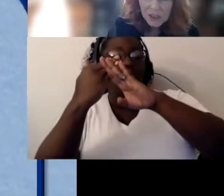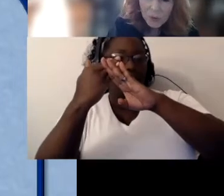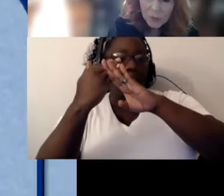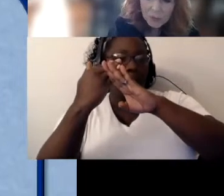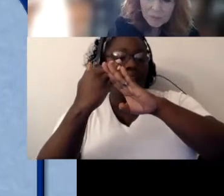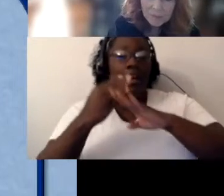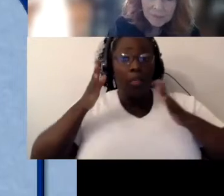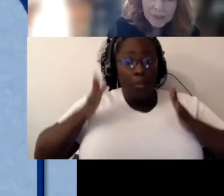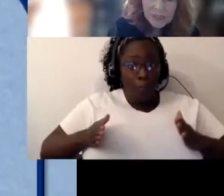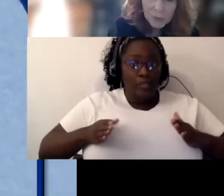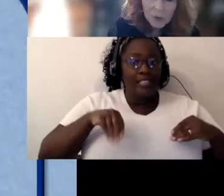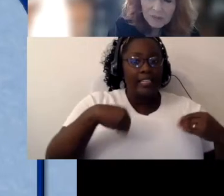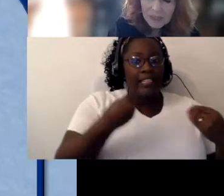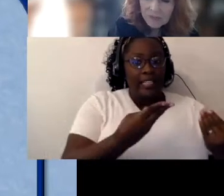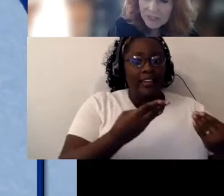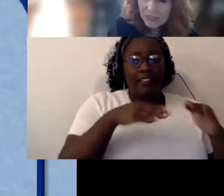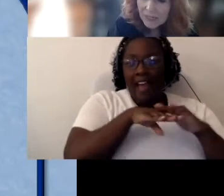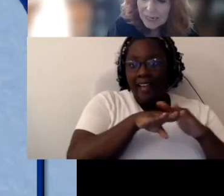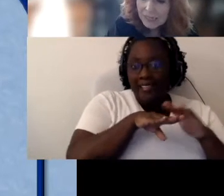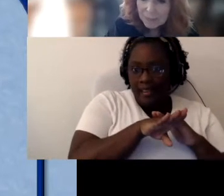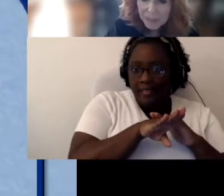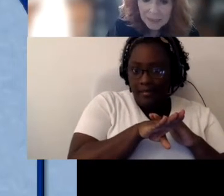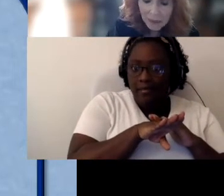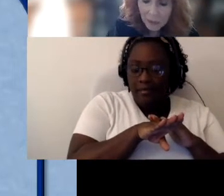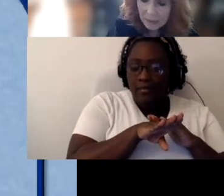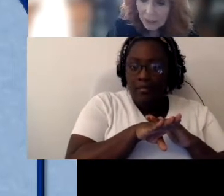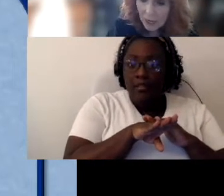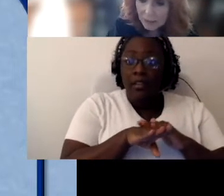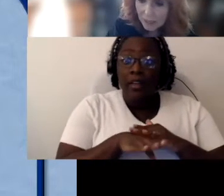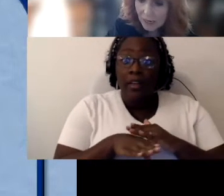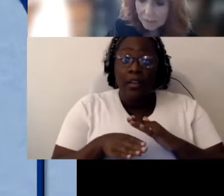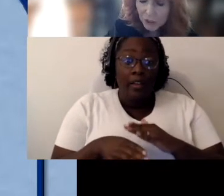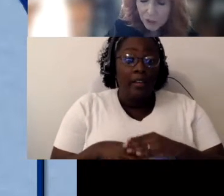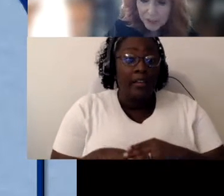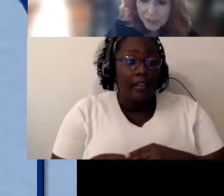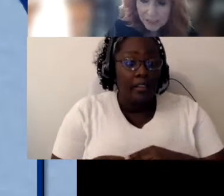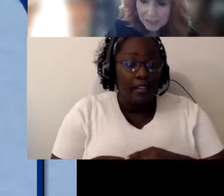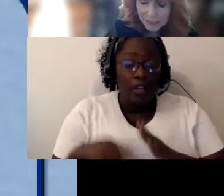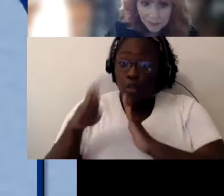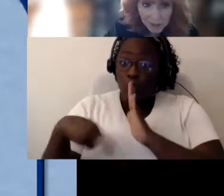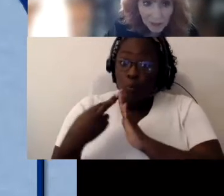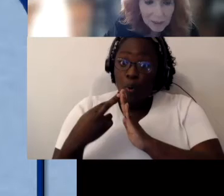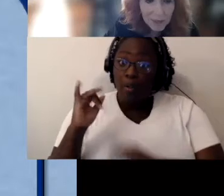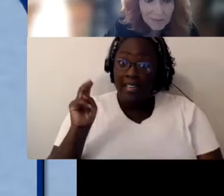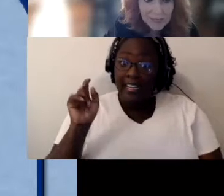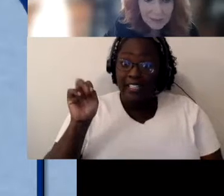So this role of the intervener has been around a long time. Stood the test of time.